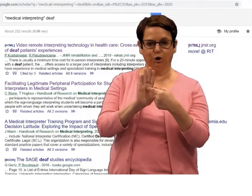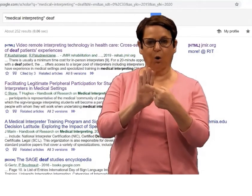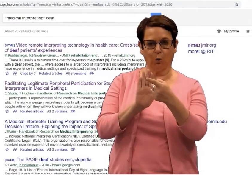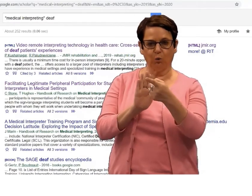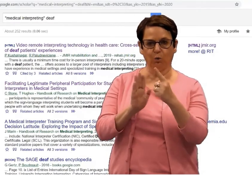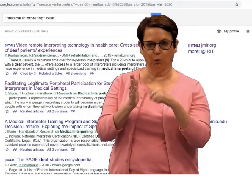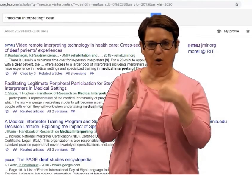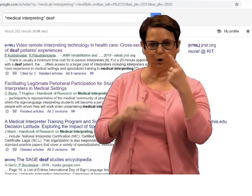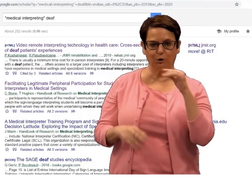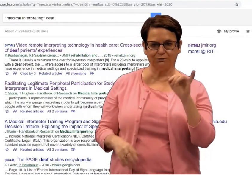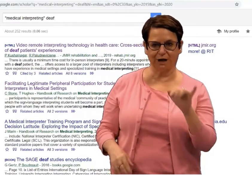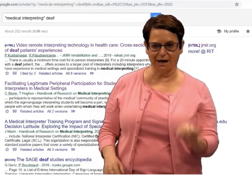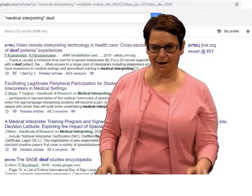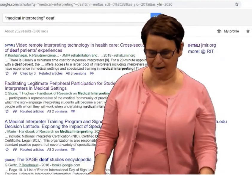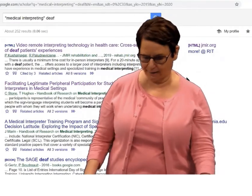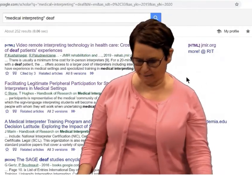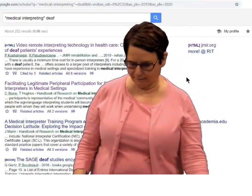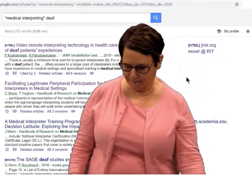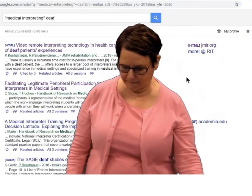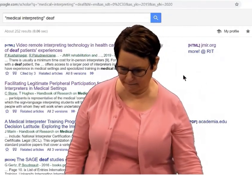I will click and show you what it looks like.